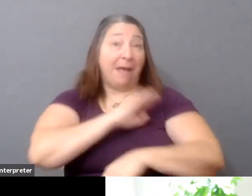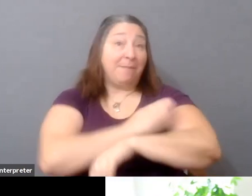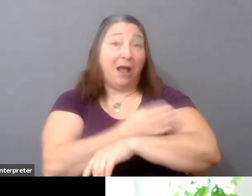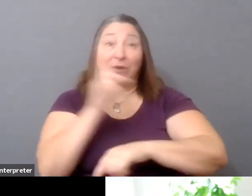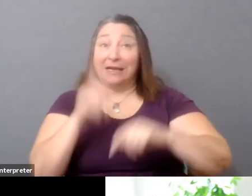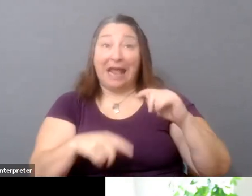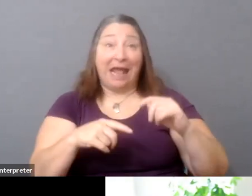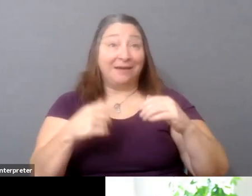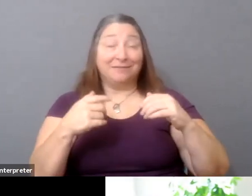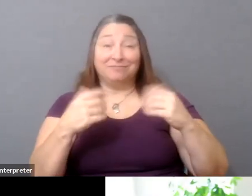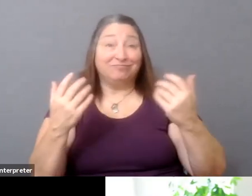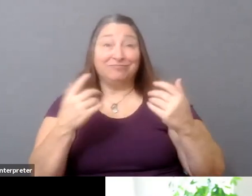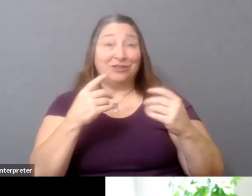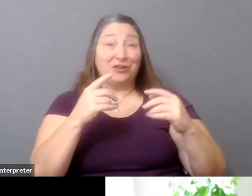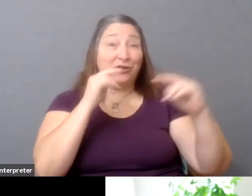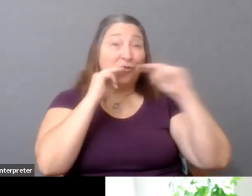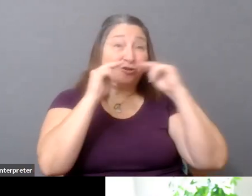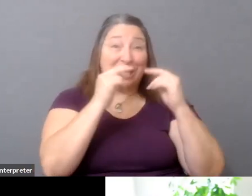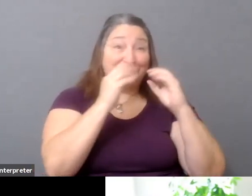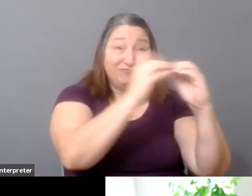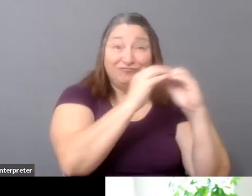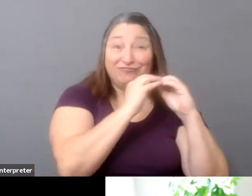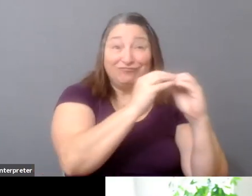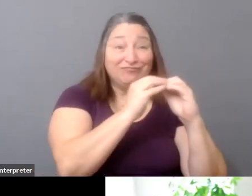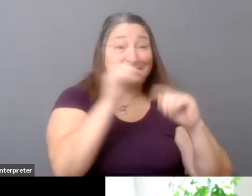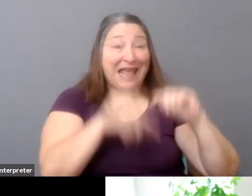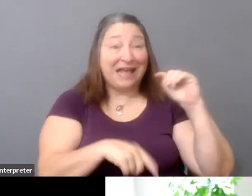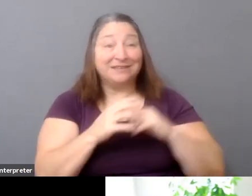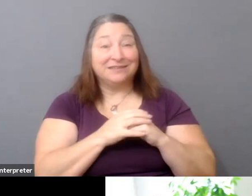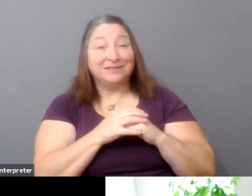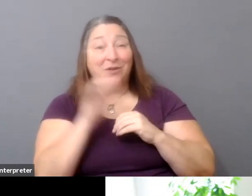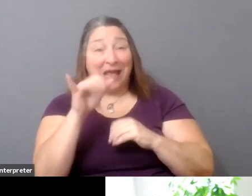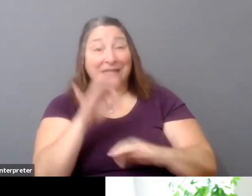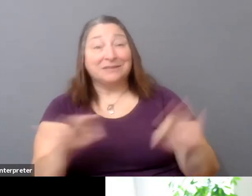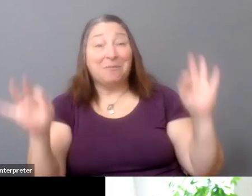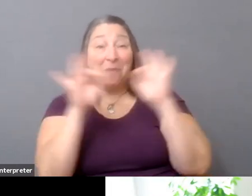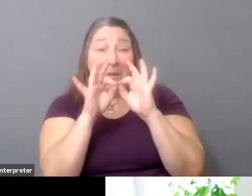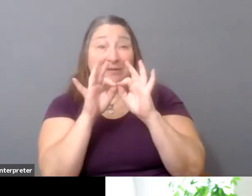are just as important as these larger reimaginings, right?